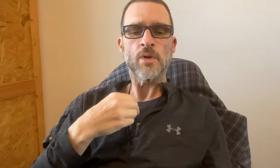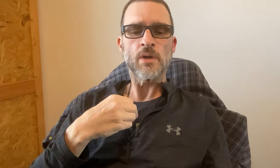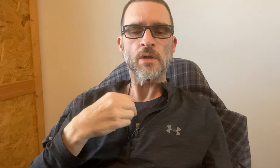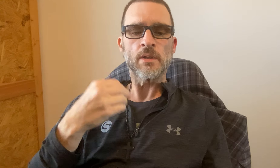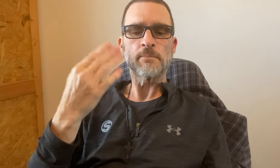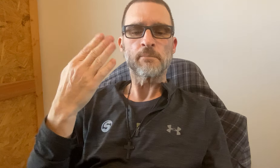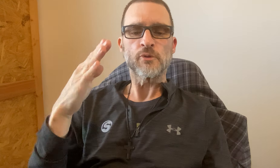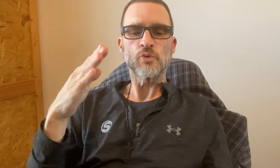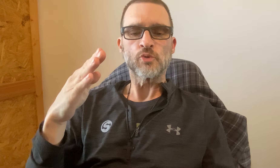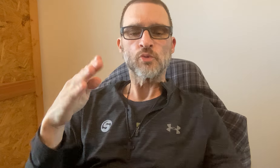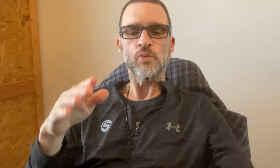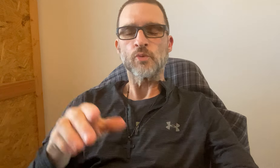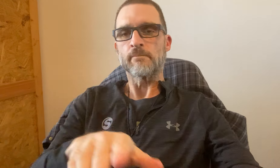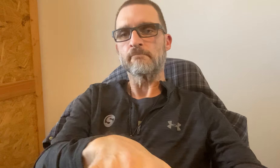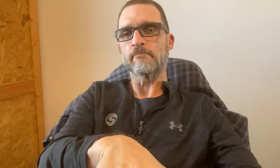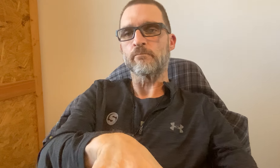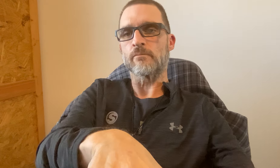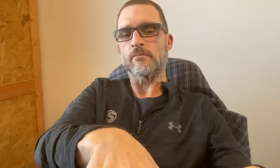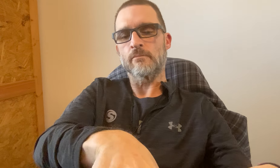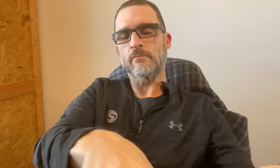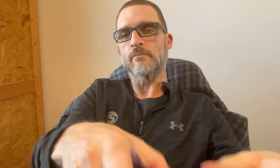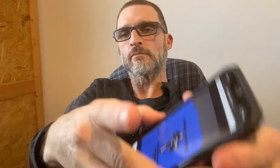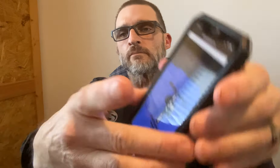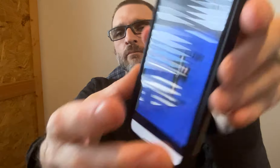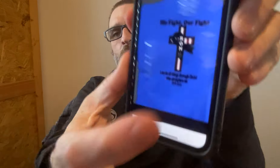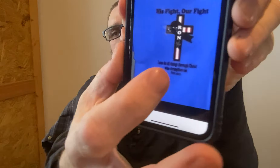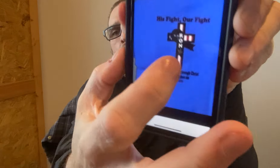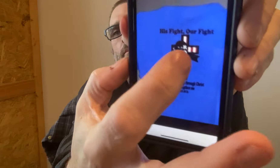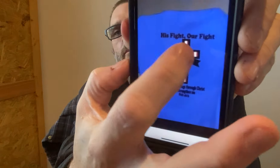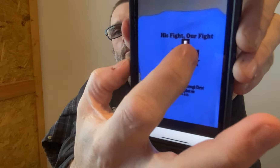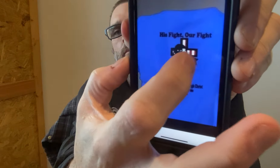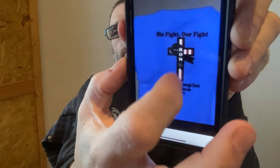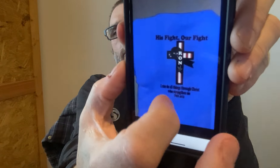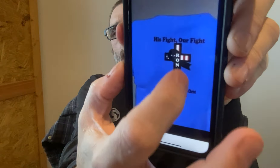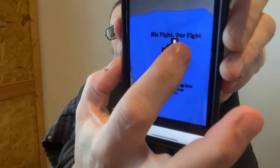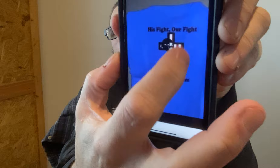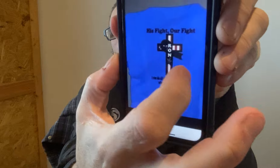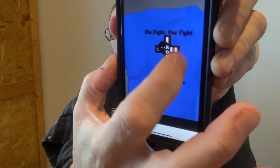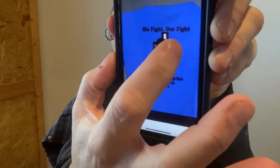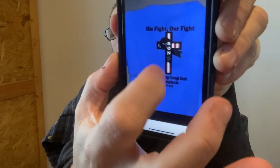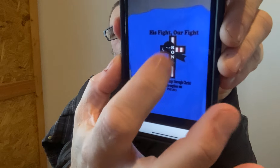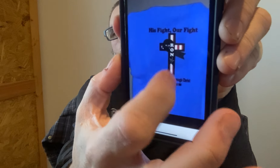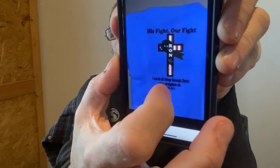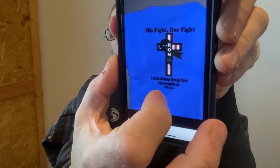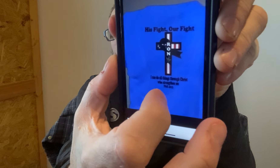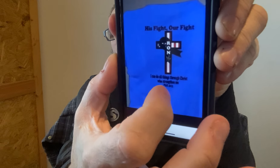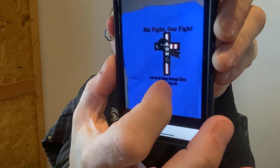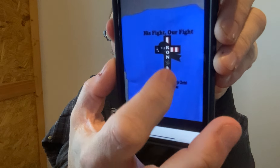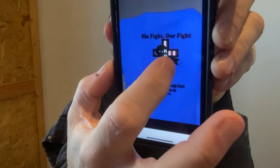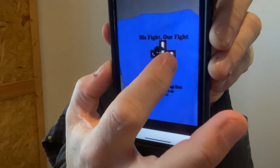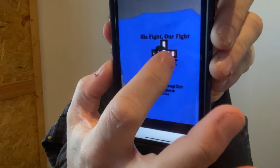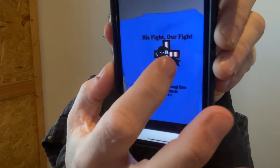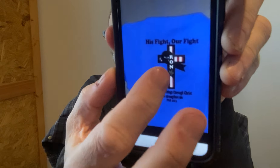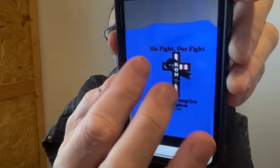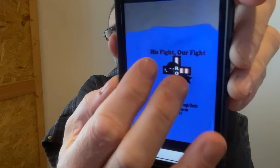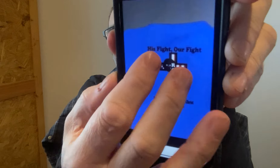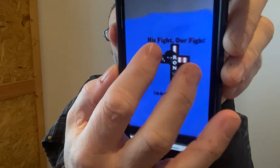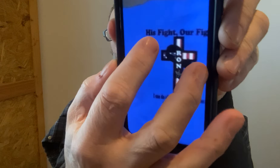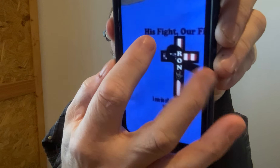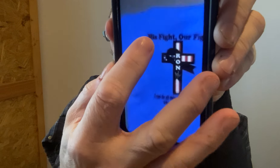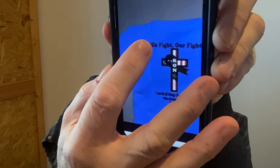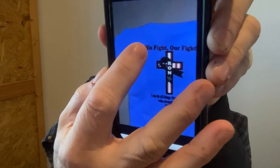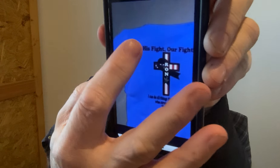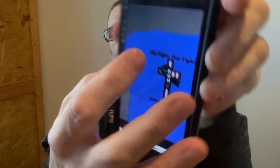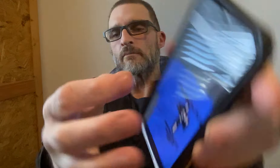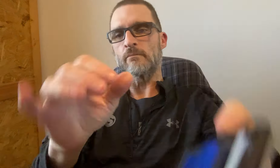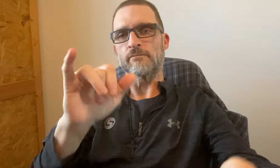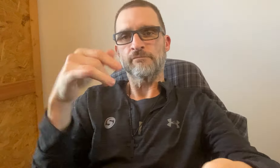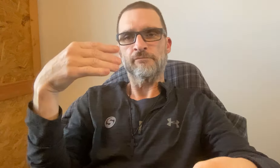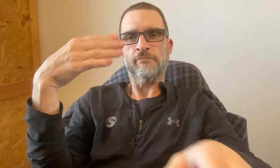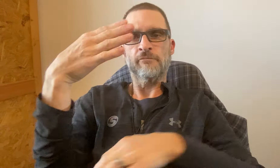Red, white, and blue